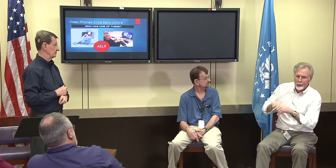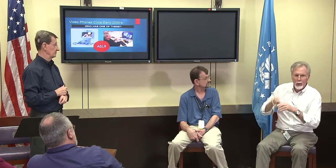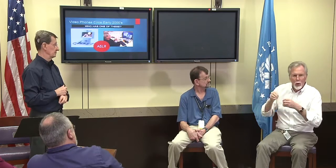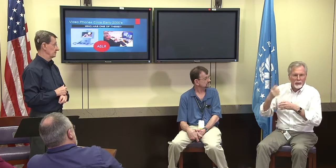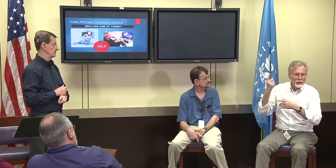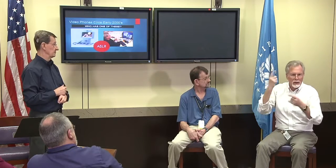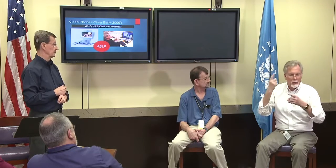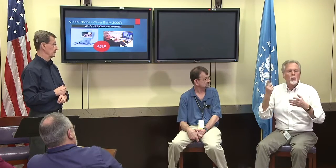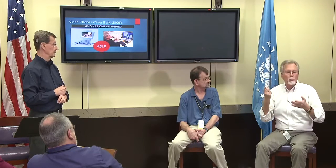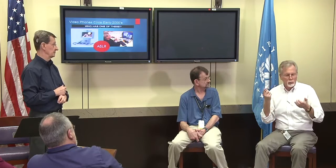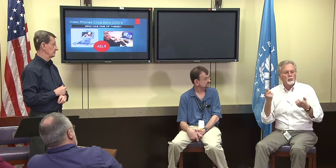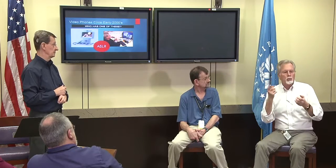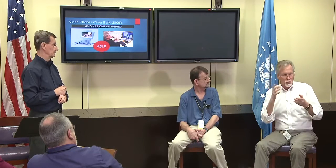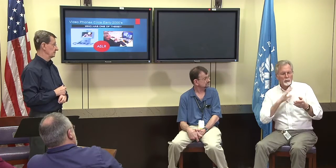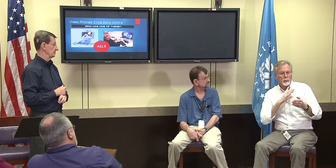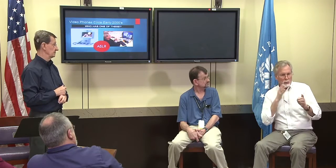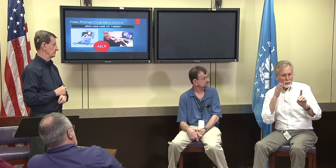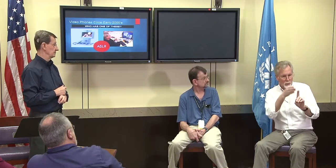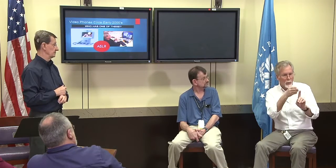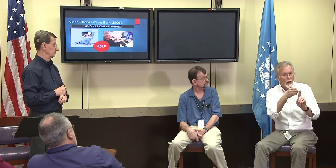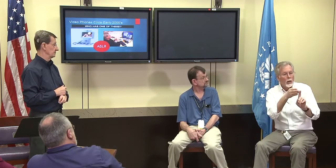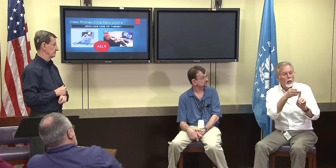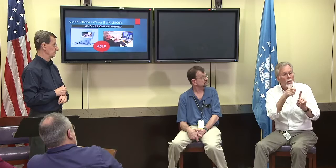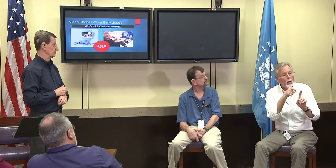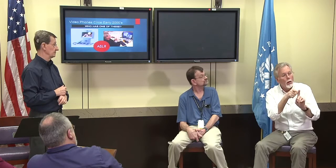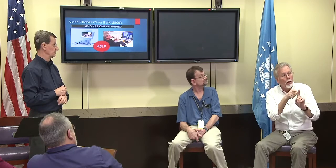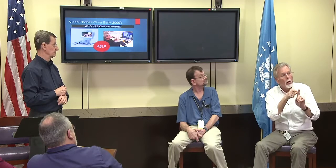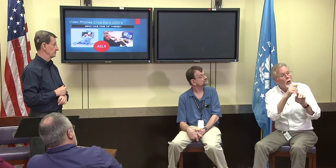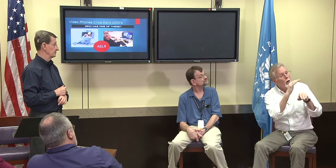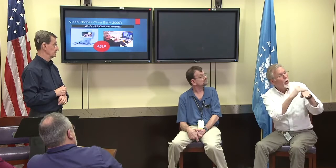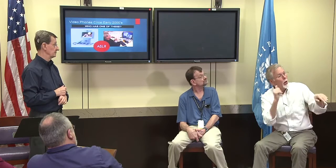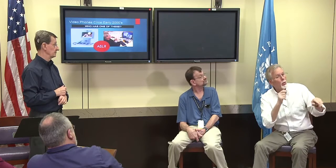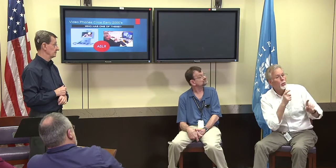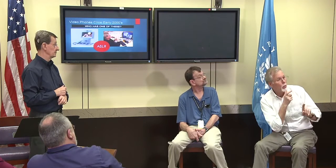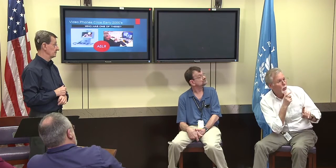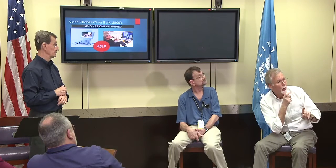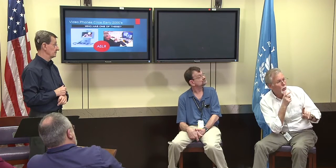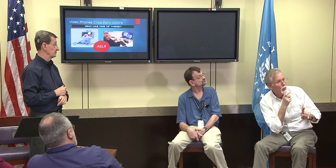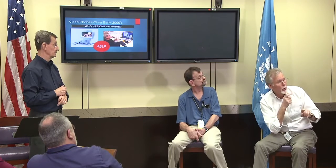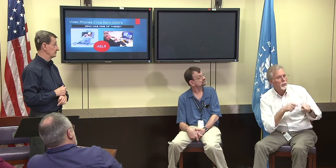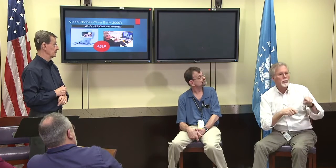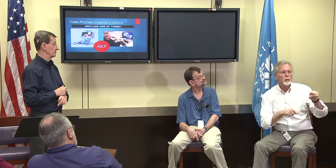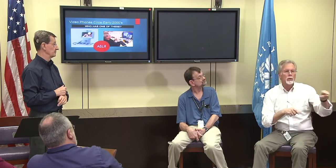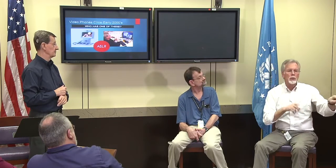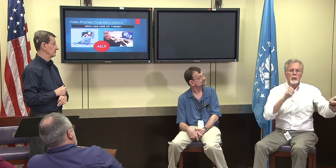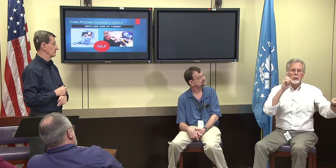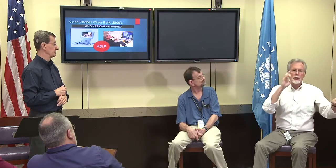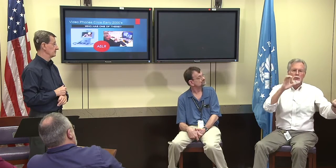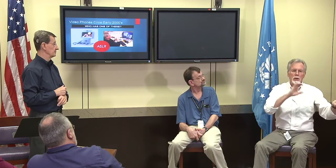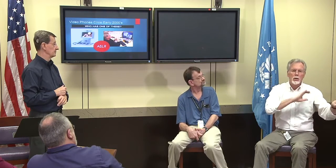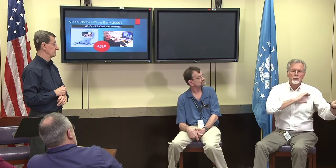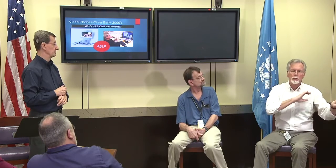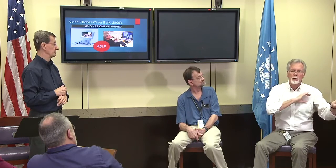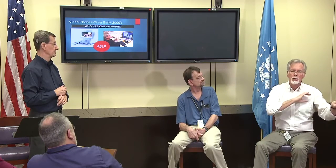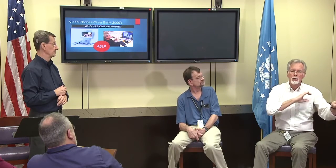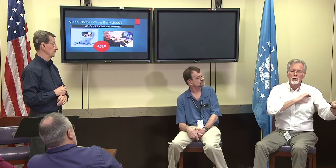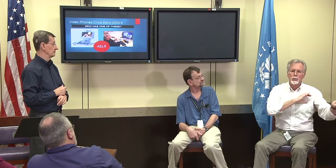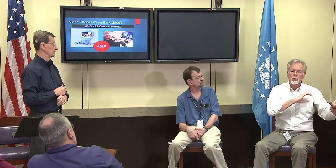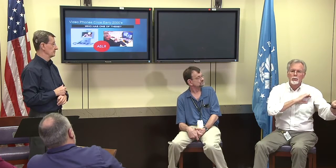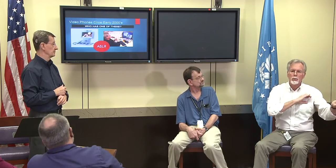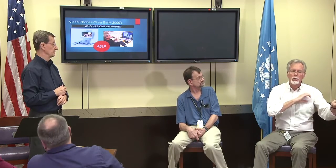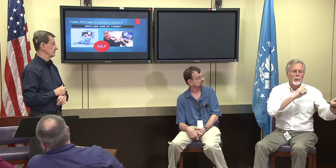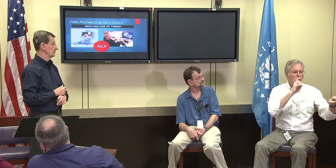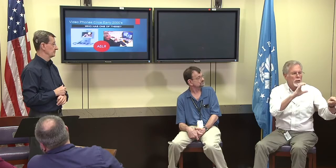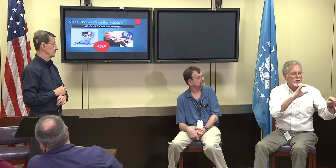fire and they call, and they call them out,